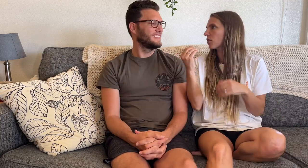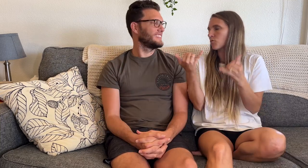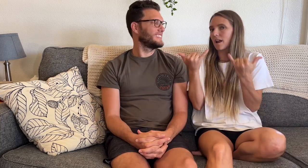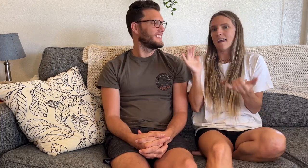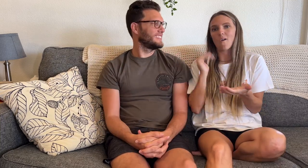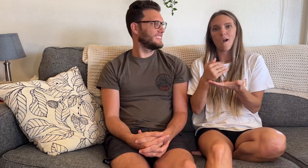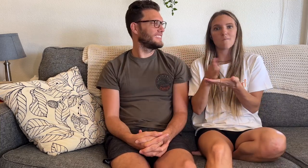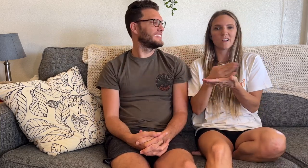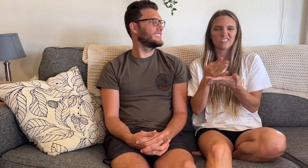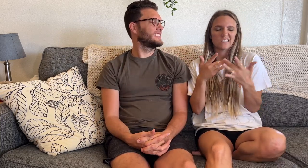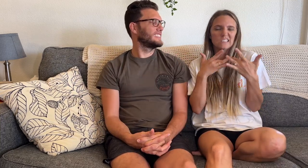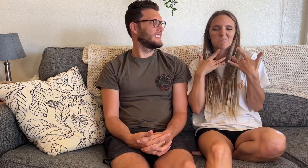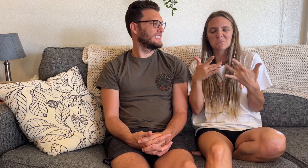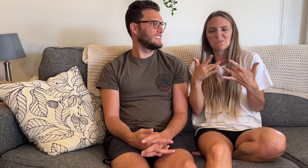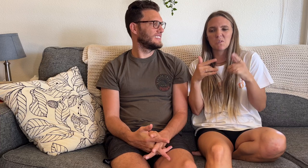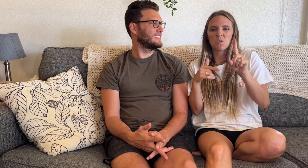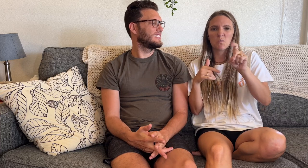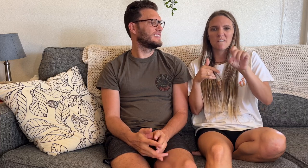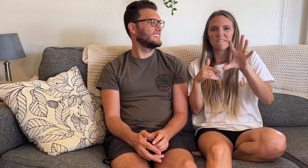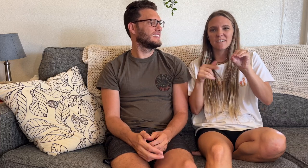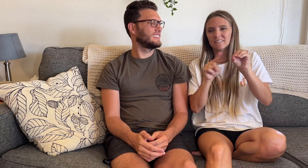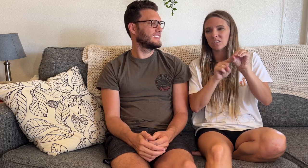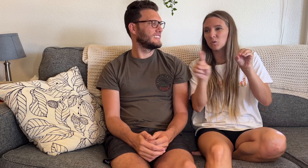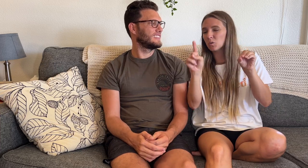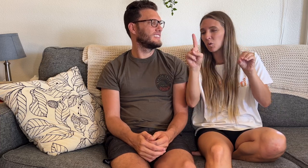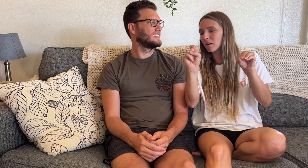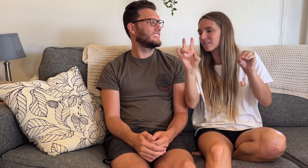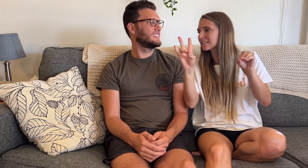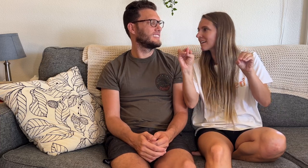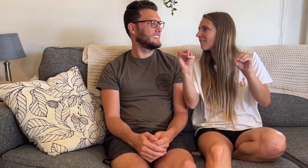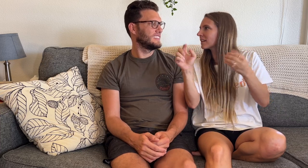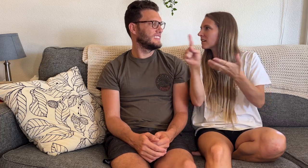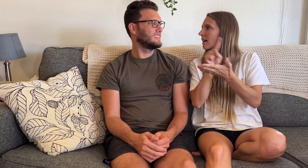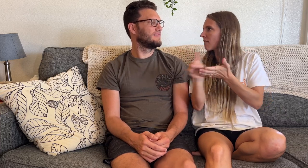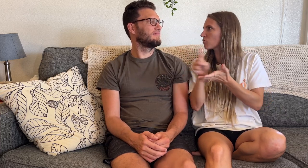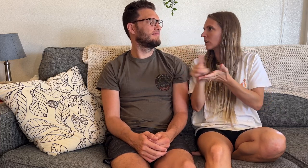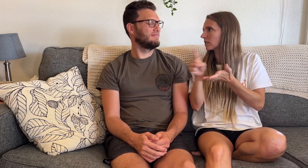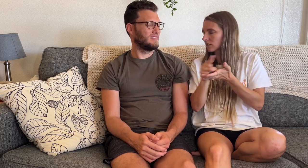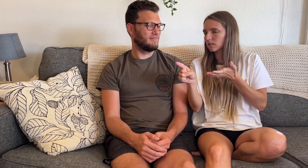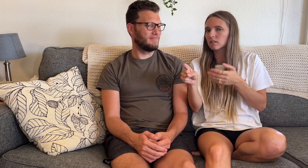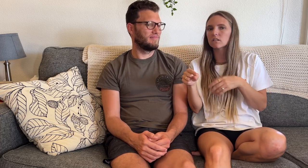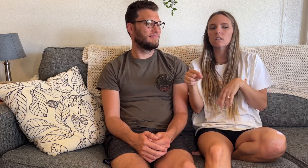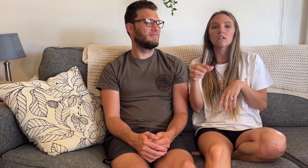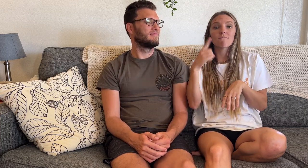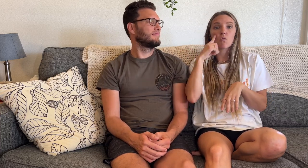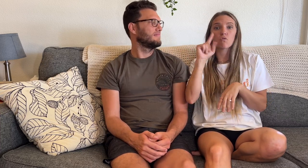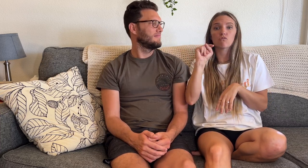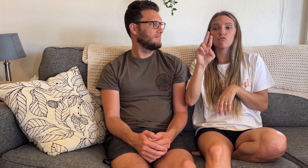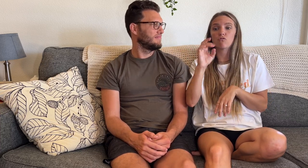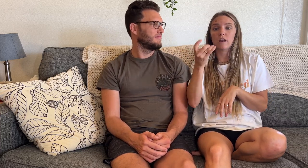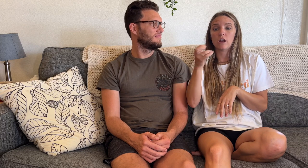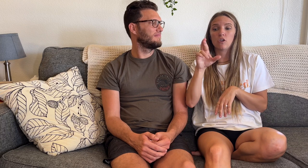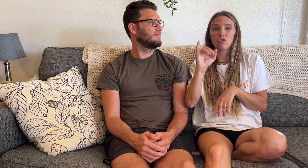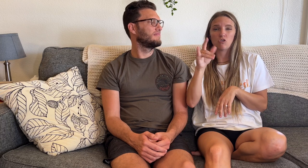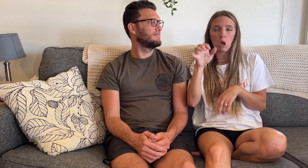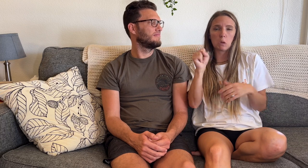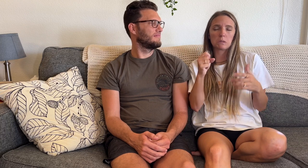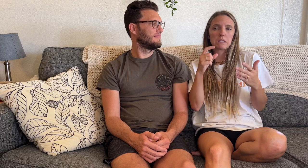Our budget is currently $150 - $170 a week.